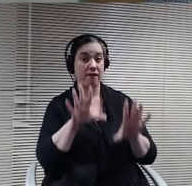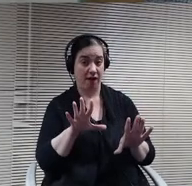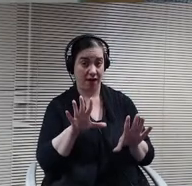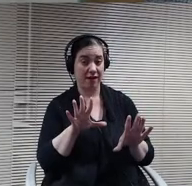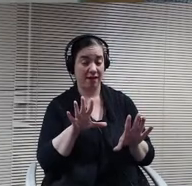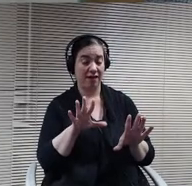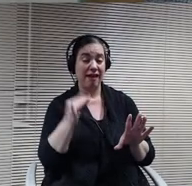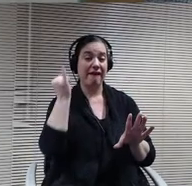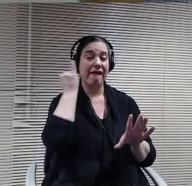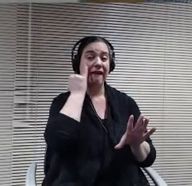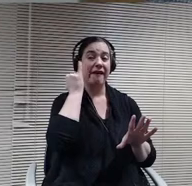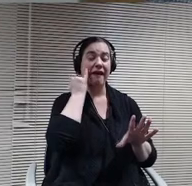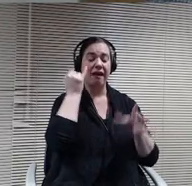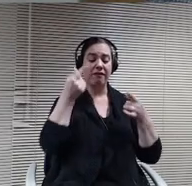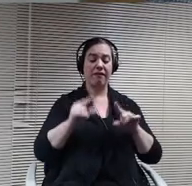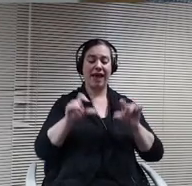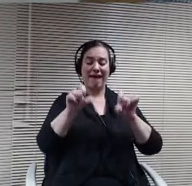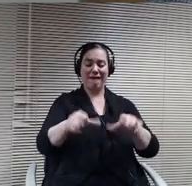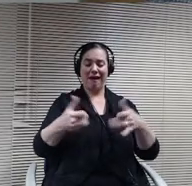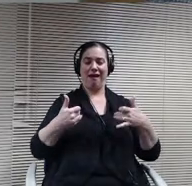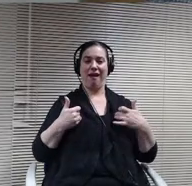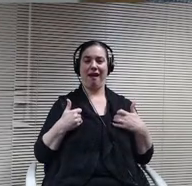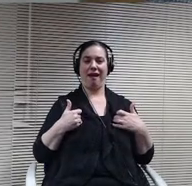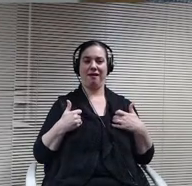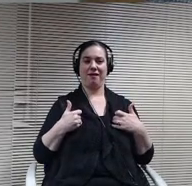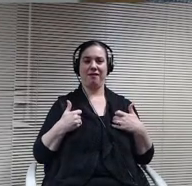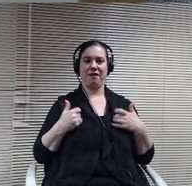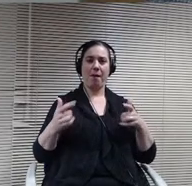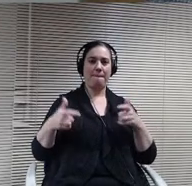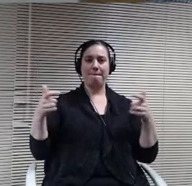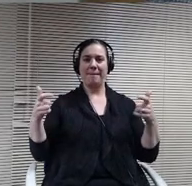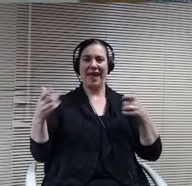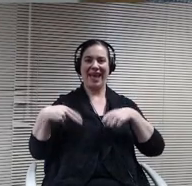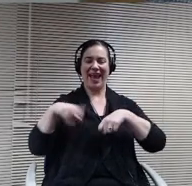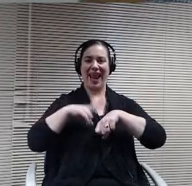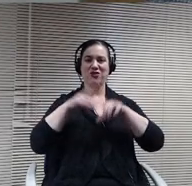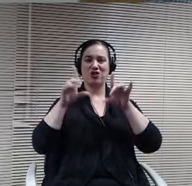have major national tests during the month of January. Right now